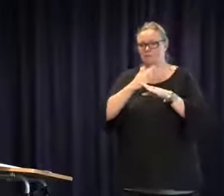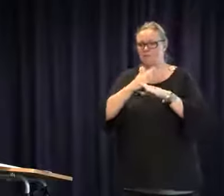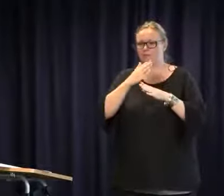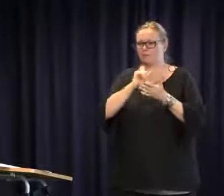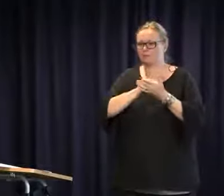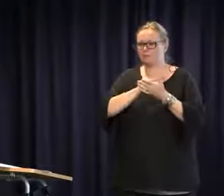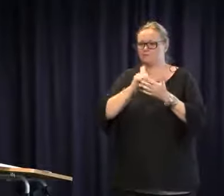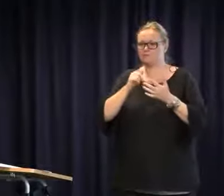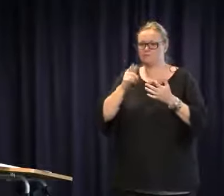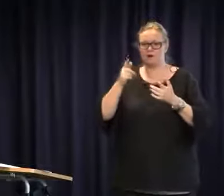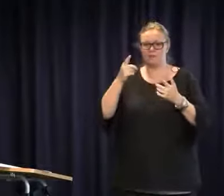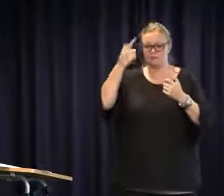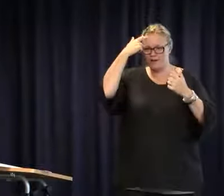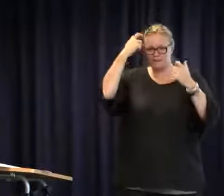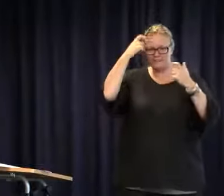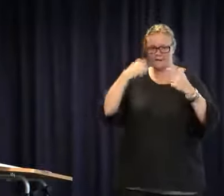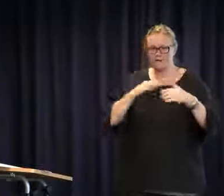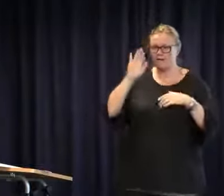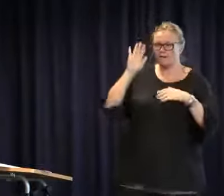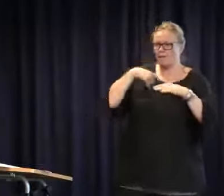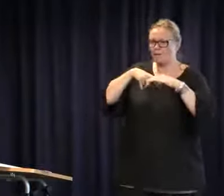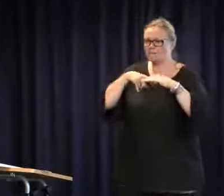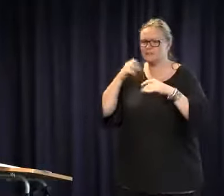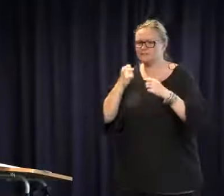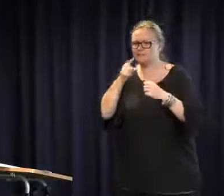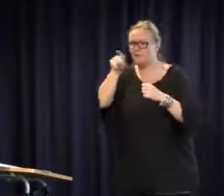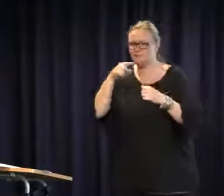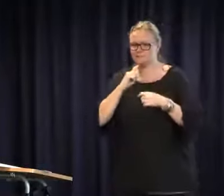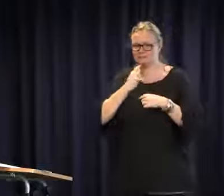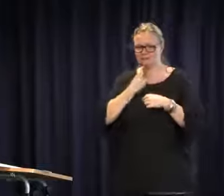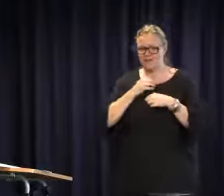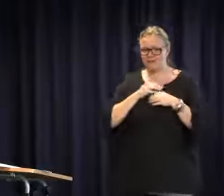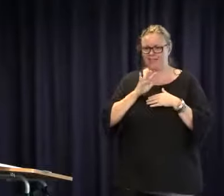I wanted to say is also providing workshops such as this, getting ideas I am sure a lot